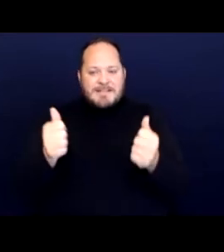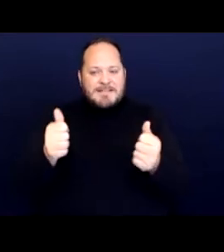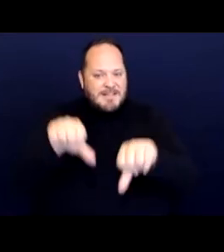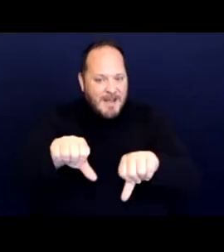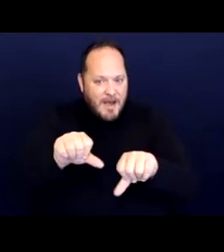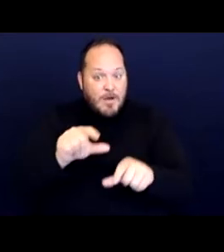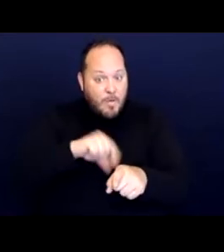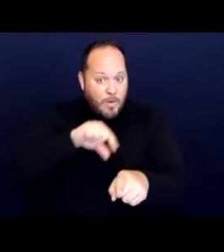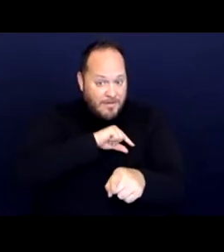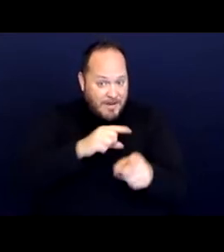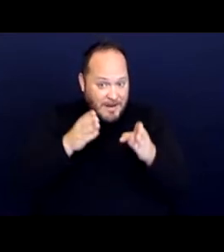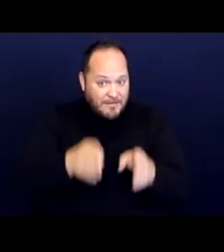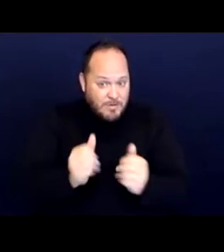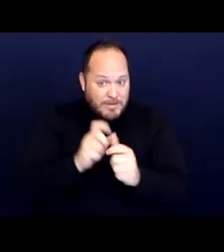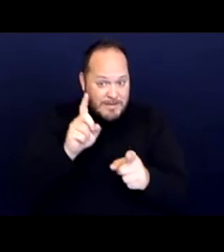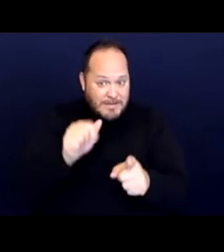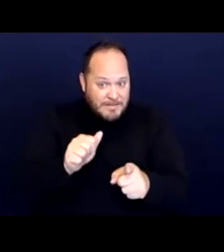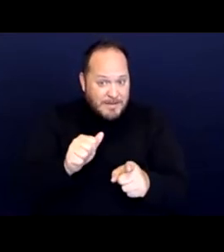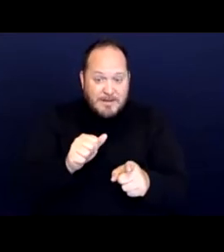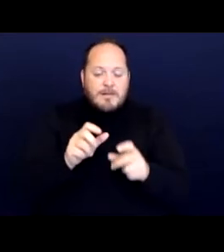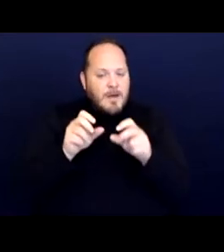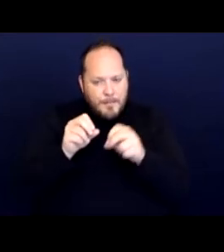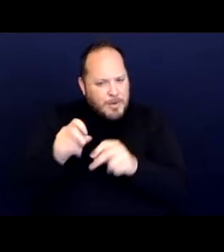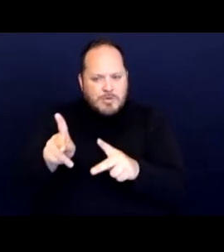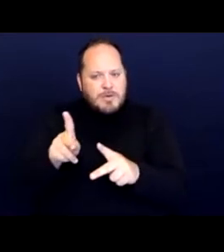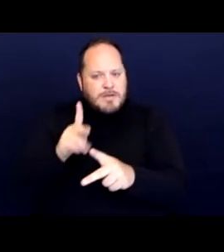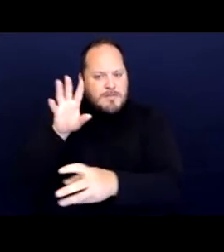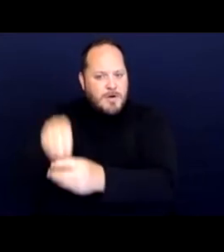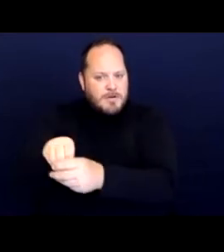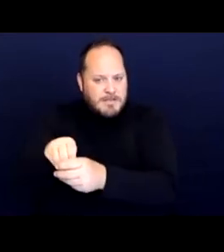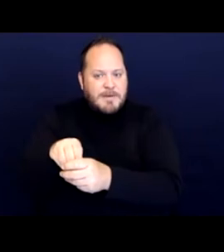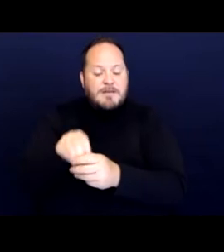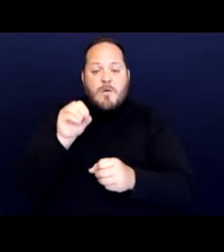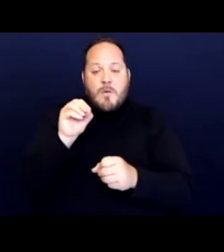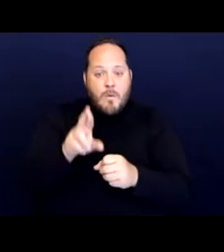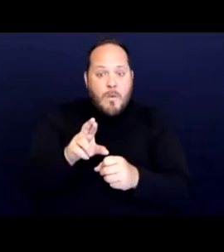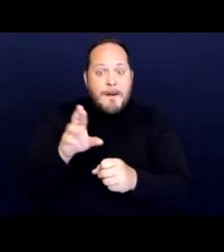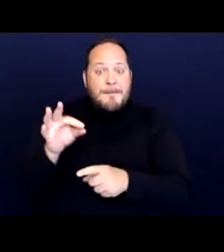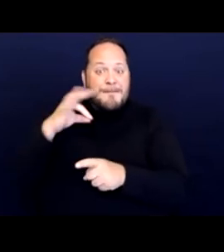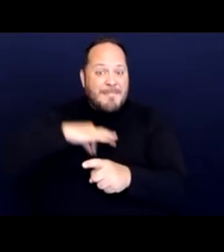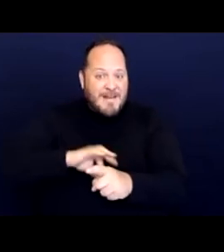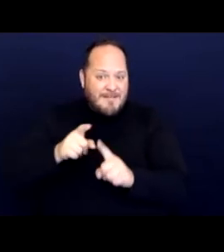with a disability, the opportunity to participate in or benefit from the program.